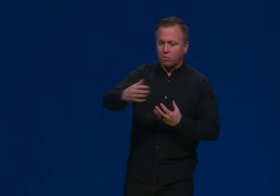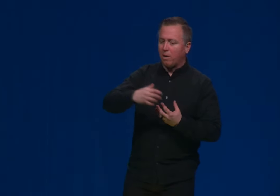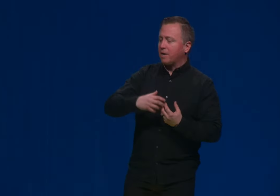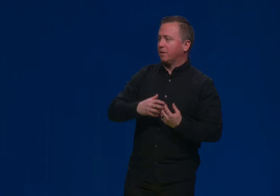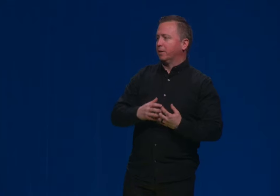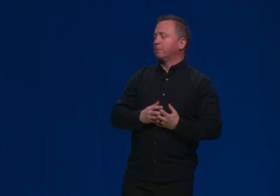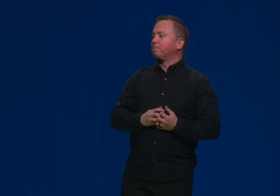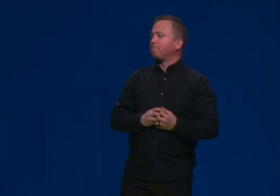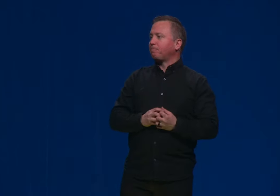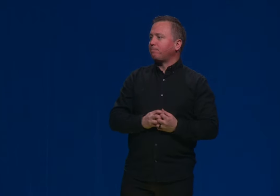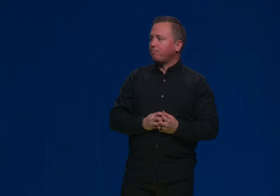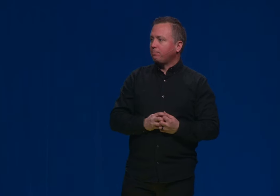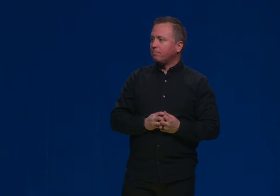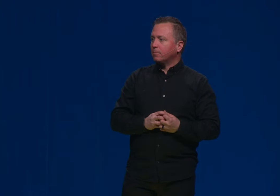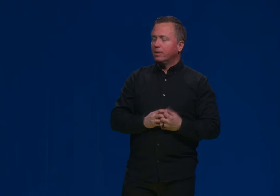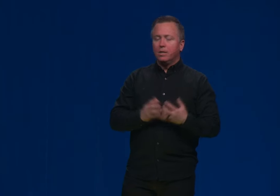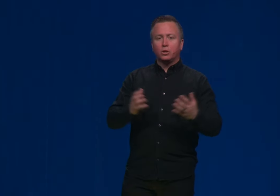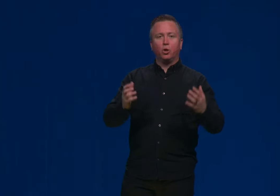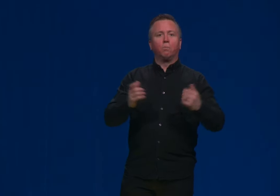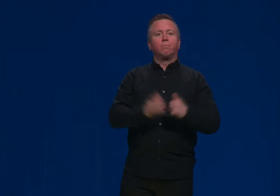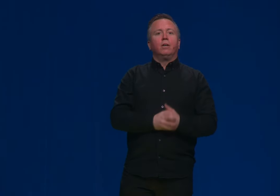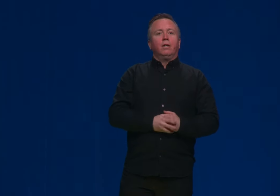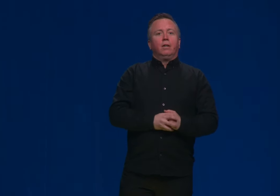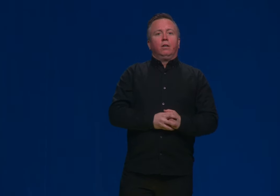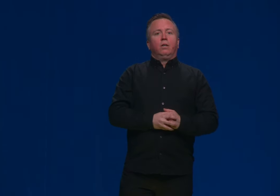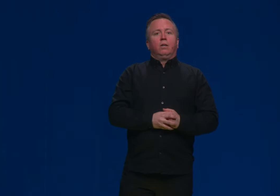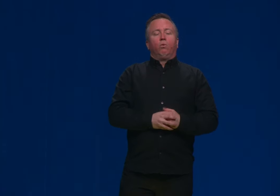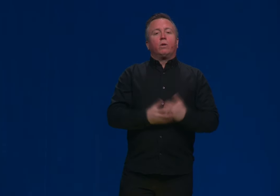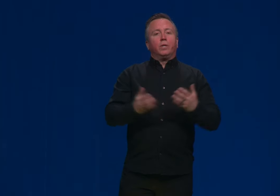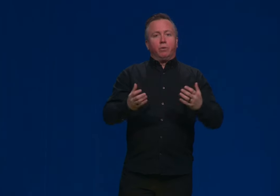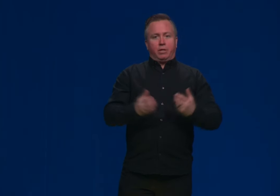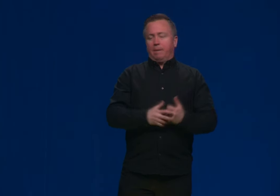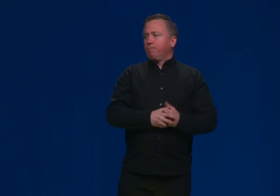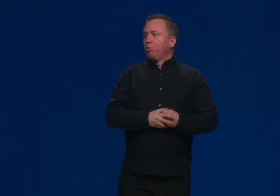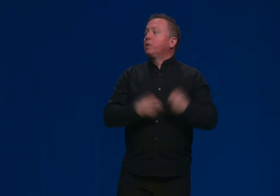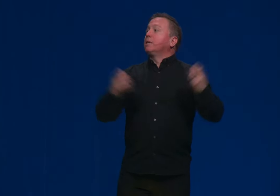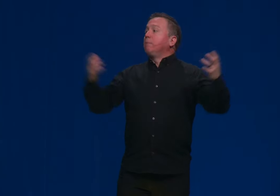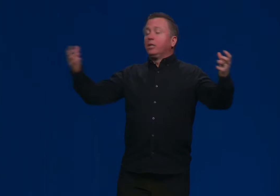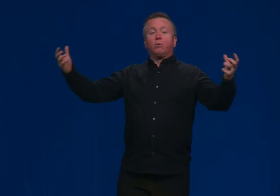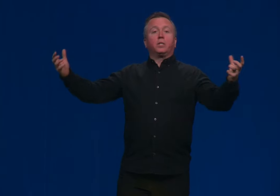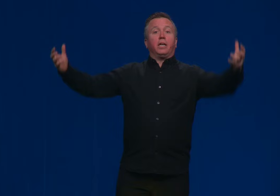That's why you're here. So what do we do with that? What does that mean to us?